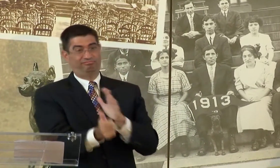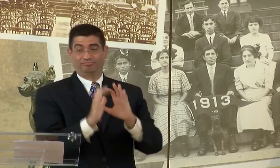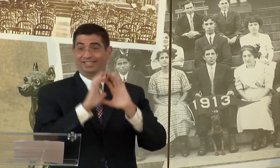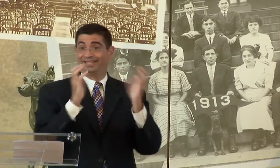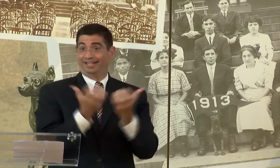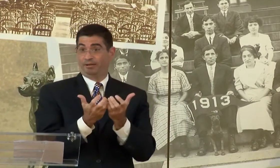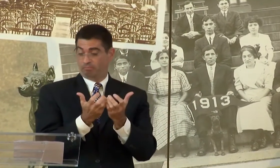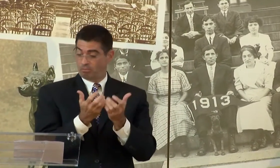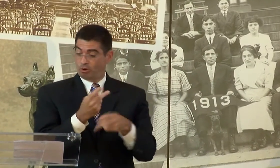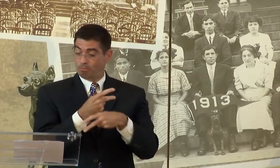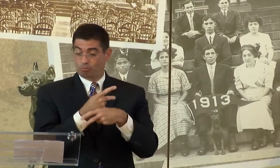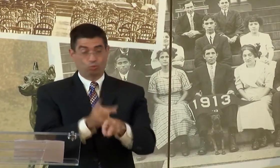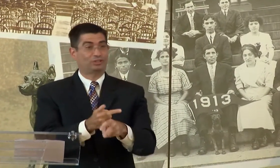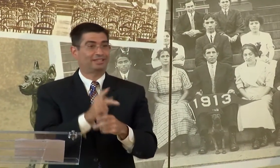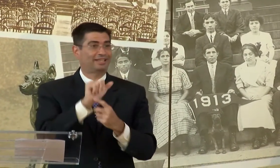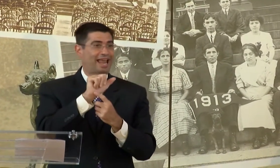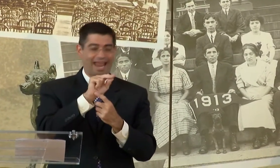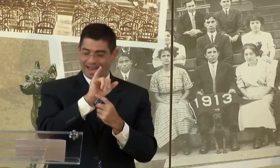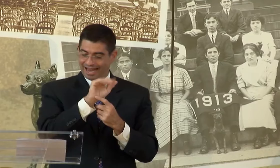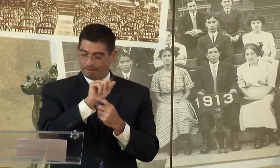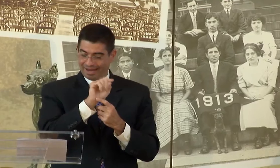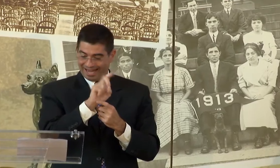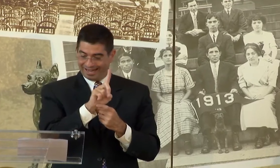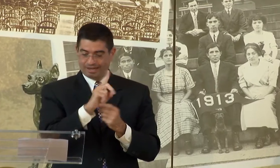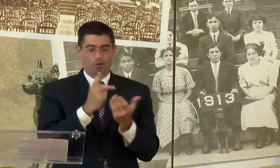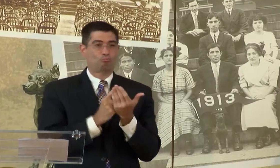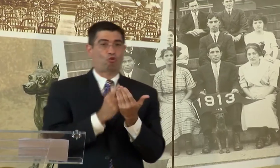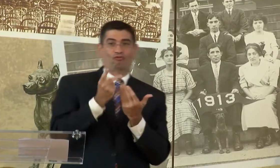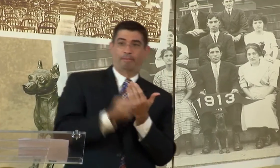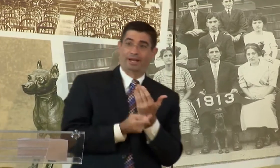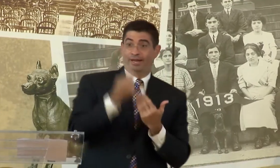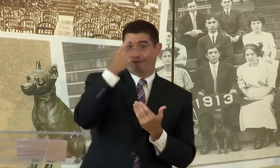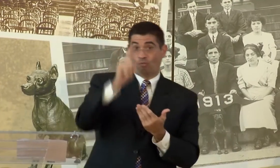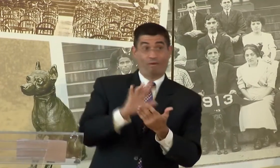THEIR TALENT AND THEIR TALENTED TEAM PRODUCE ANIMATION AND